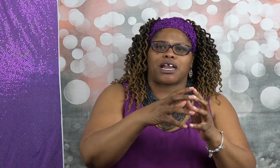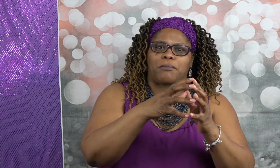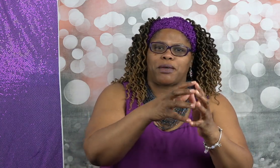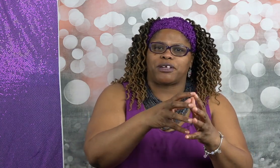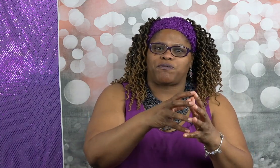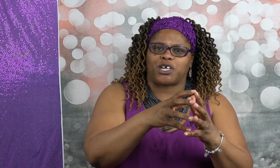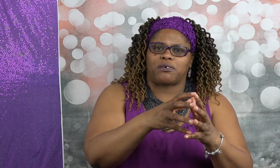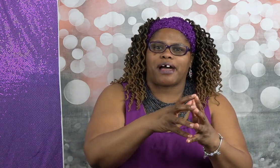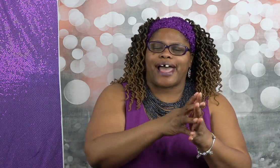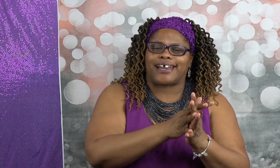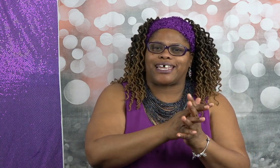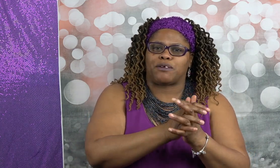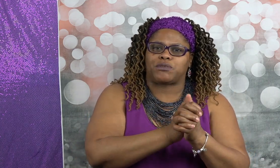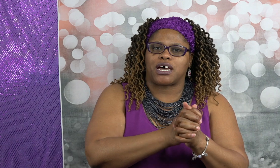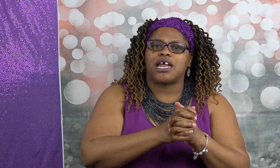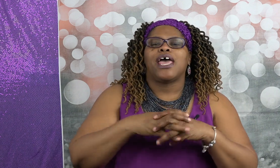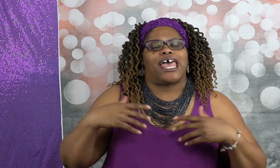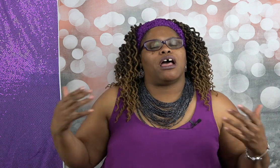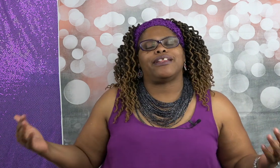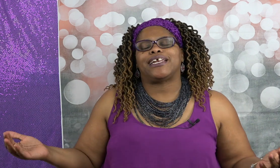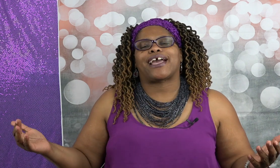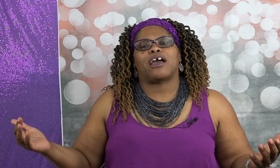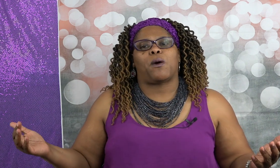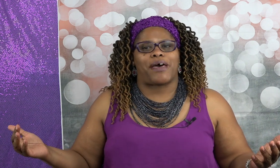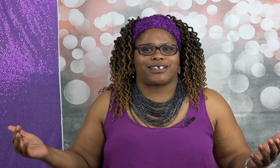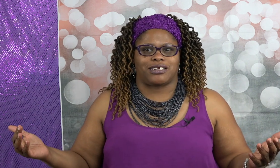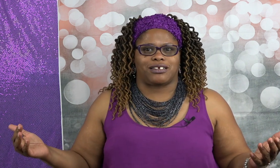and I'm able to figure out how to get them done and then I can go back to the